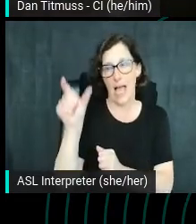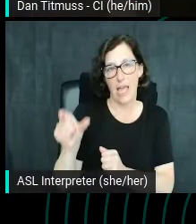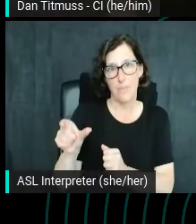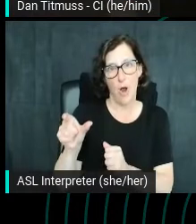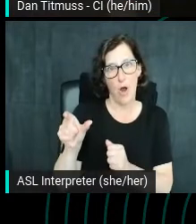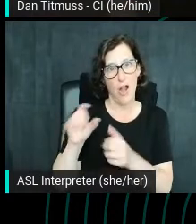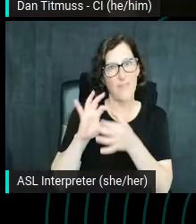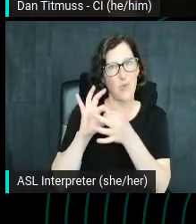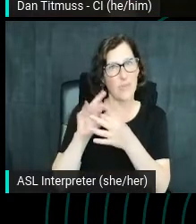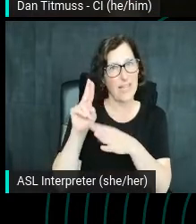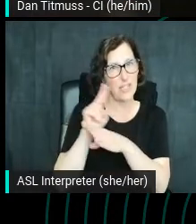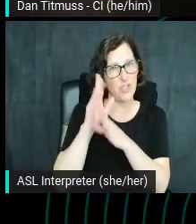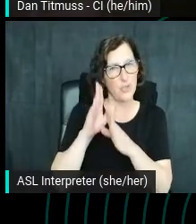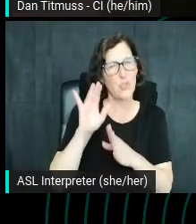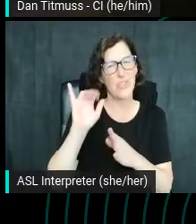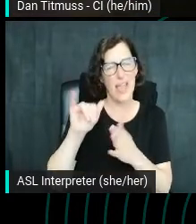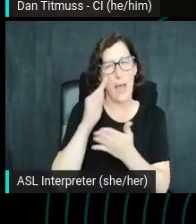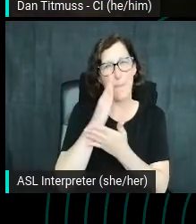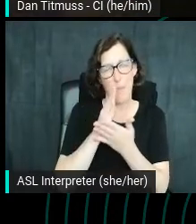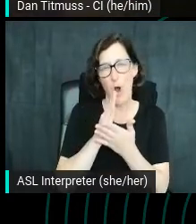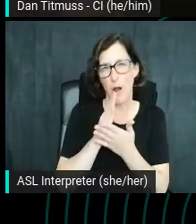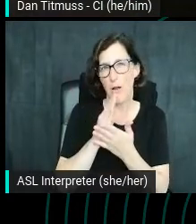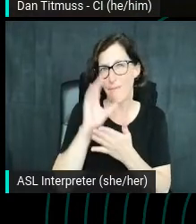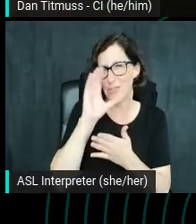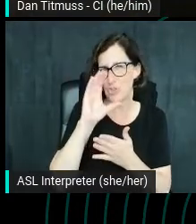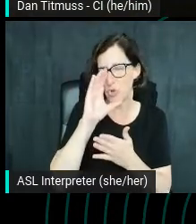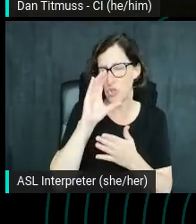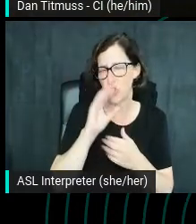that bit of the search end of the YouTube interface.